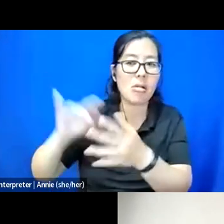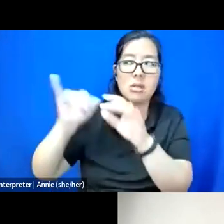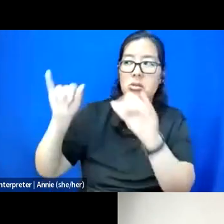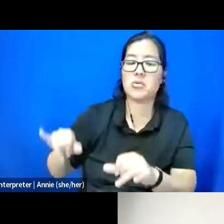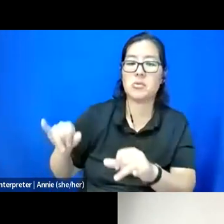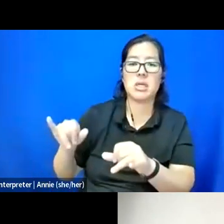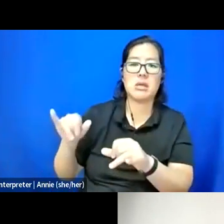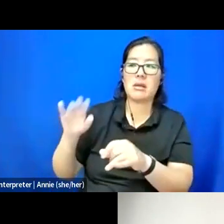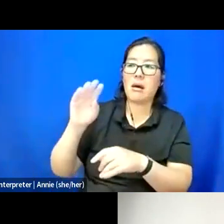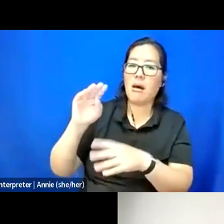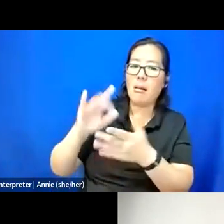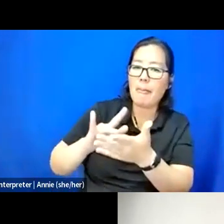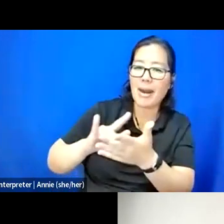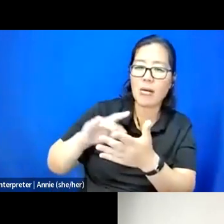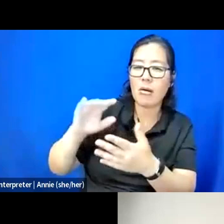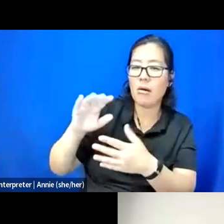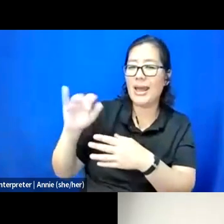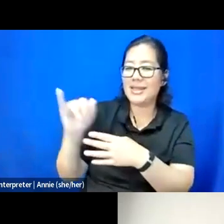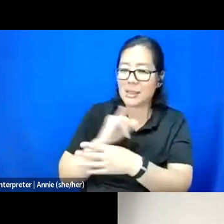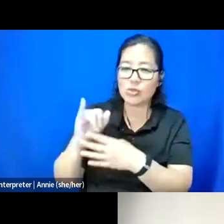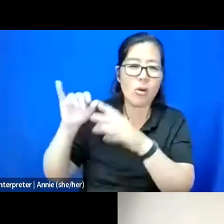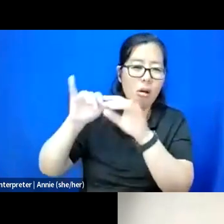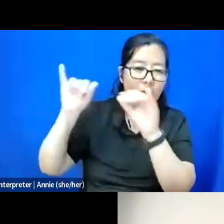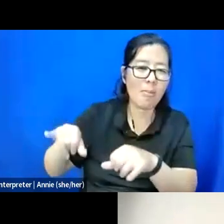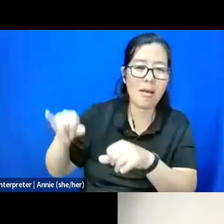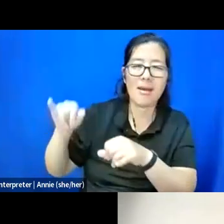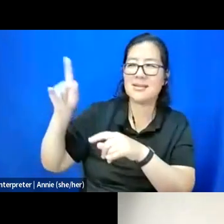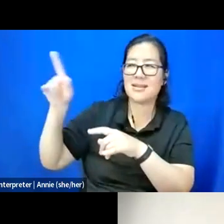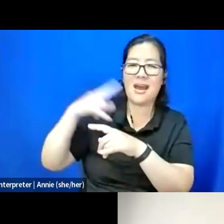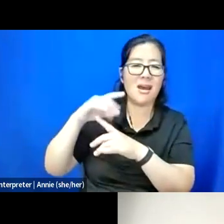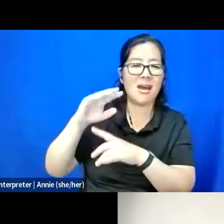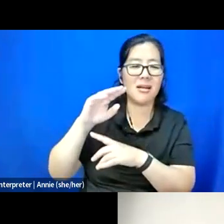Like, that to me is much more potent than, like, a lot of things that exist in academia.